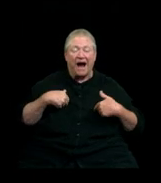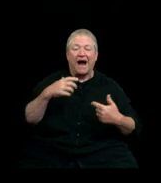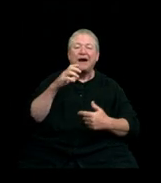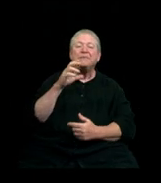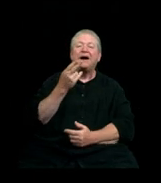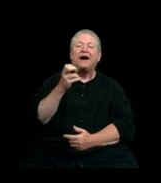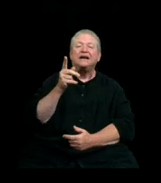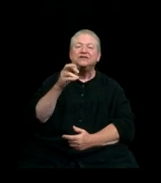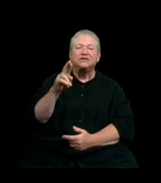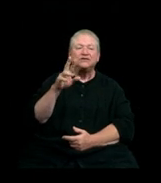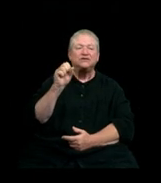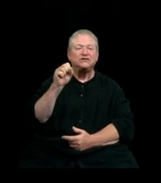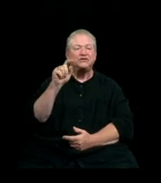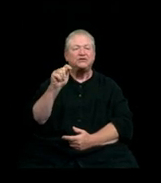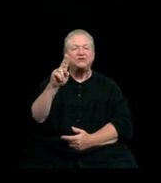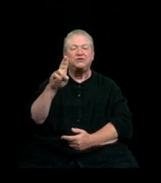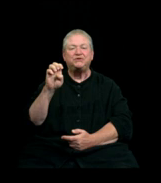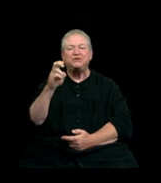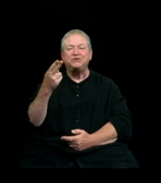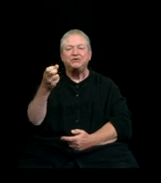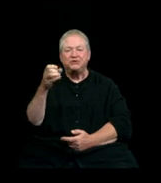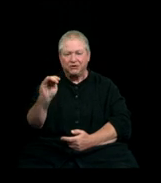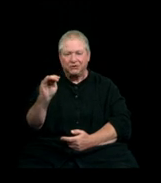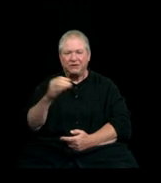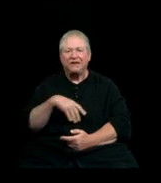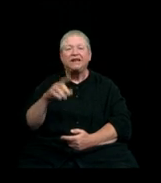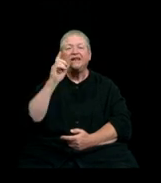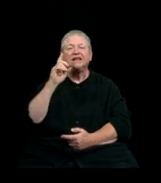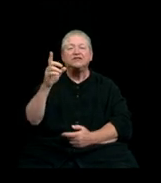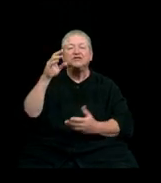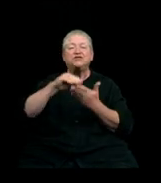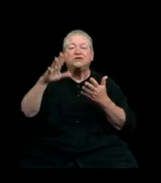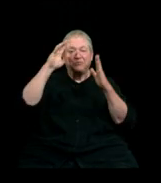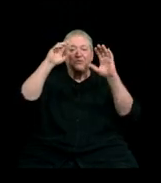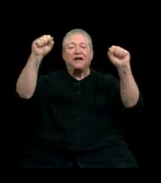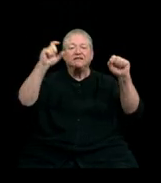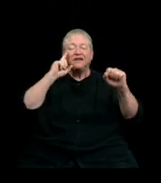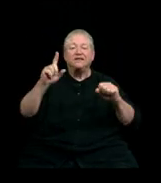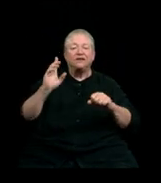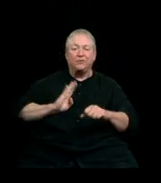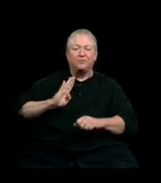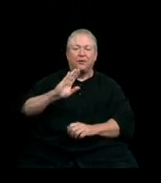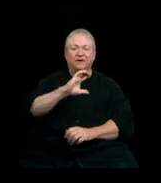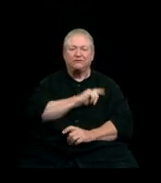the student representative on the Western Washington University Board of Trustees. On behalf of the Trustees, and as a fellow student,